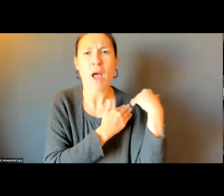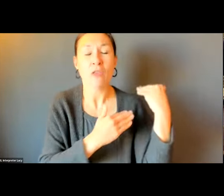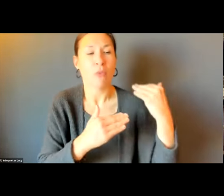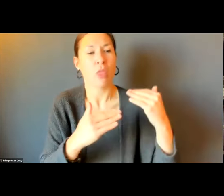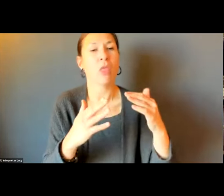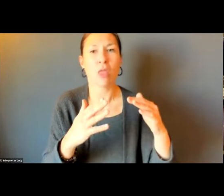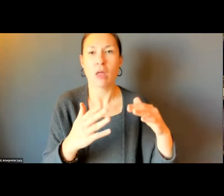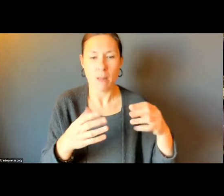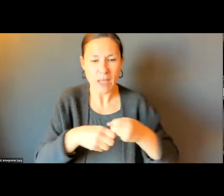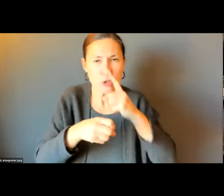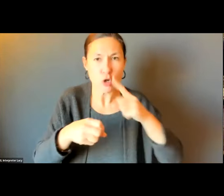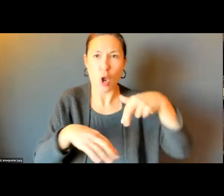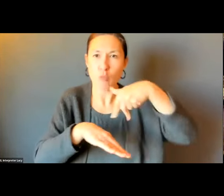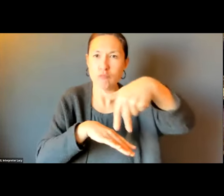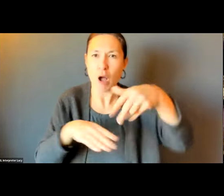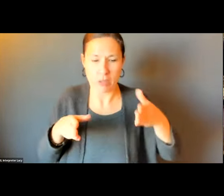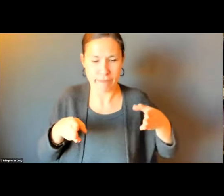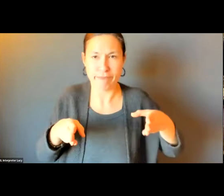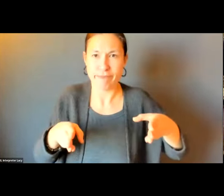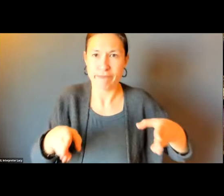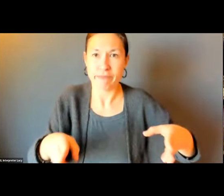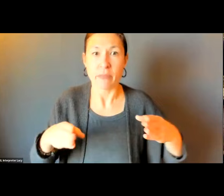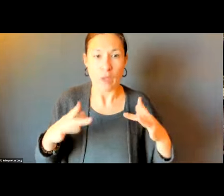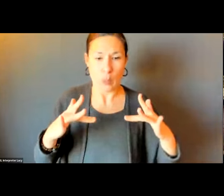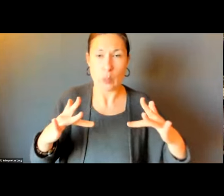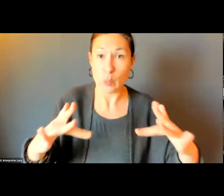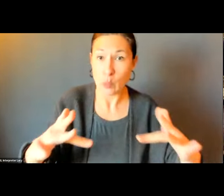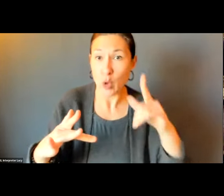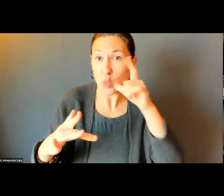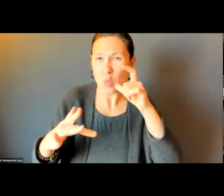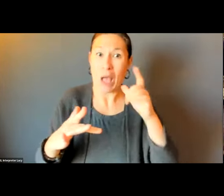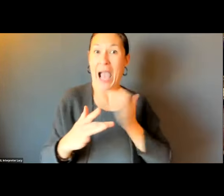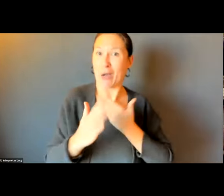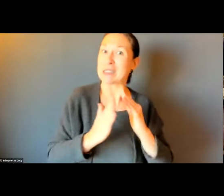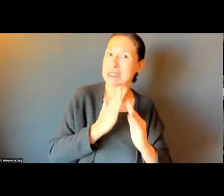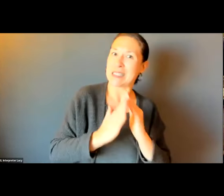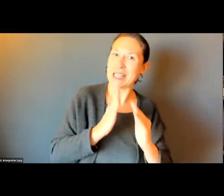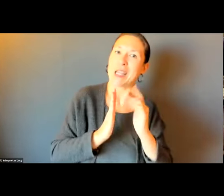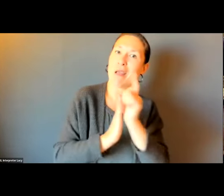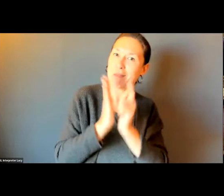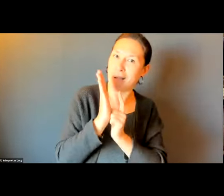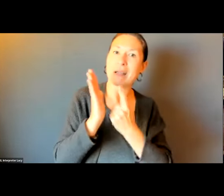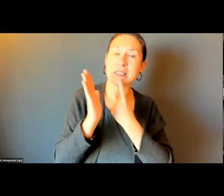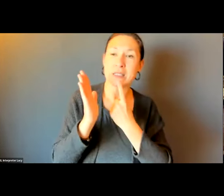GO FOR IT. IN THE CITY OF BOSTON, THE RESPONSIBILITY FOR SIDEWALK